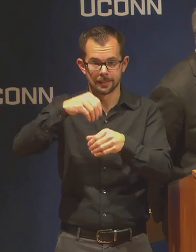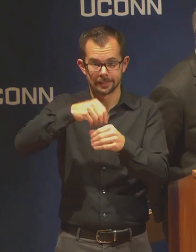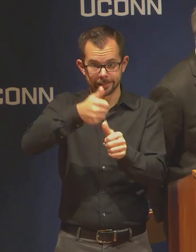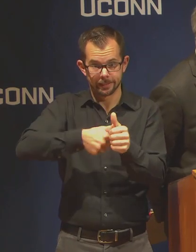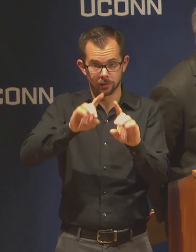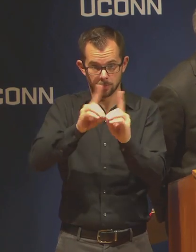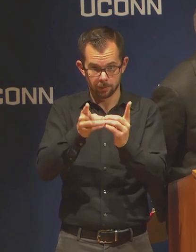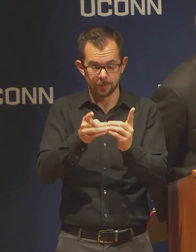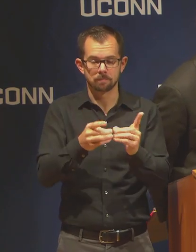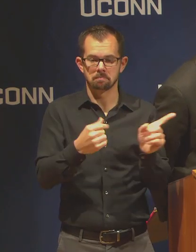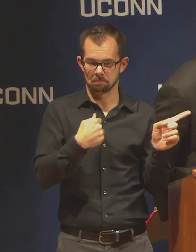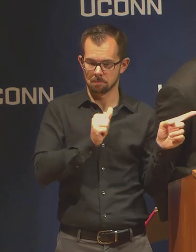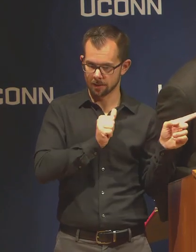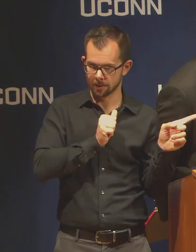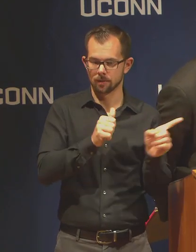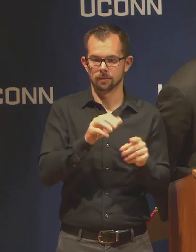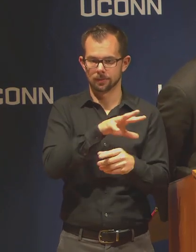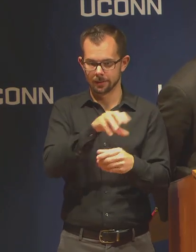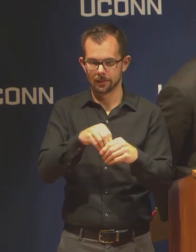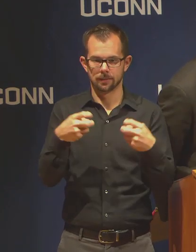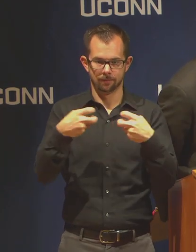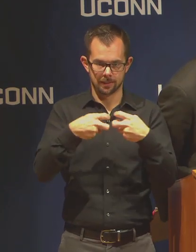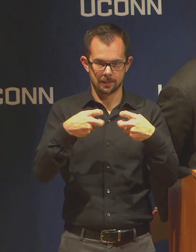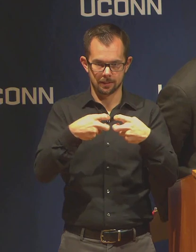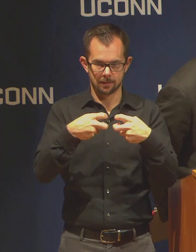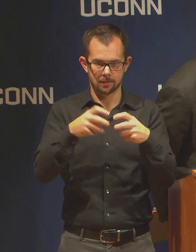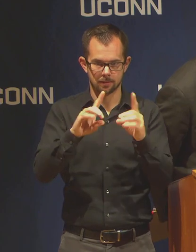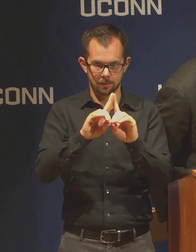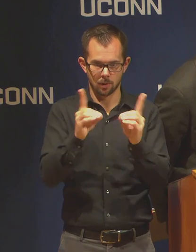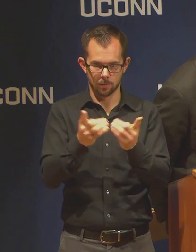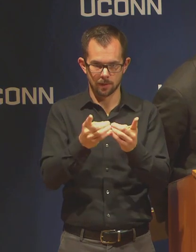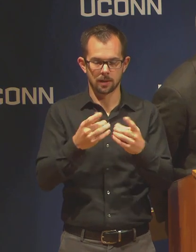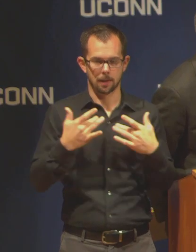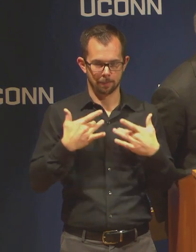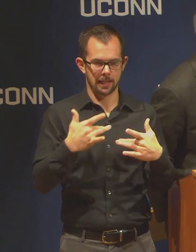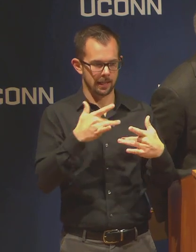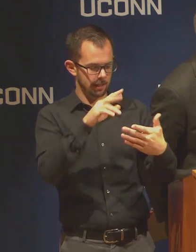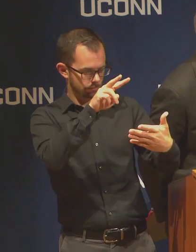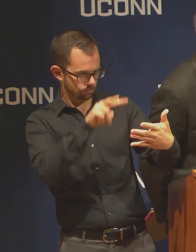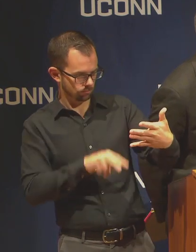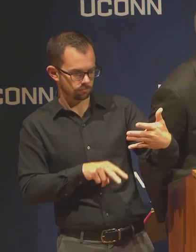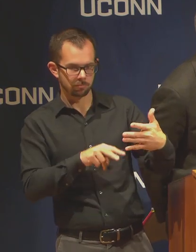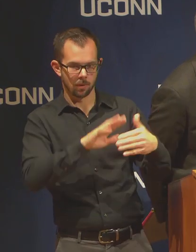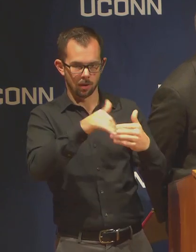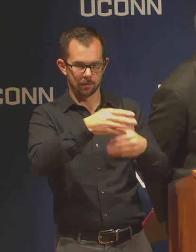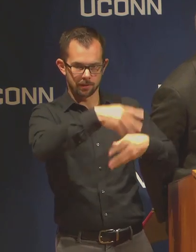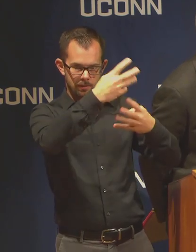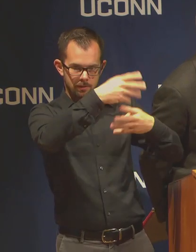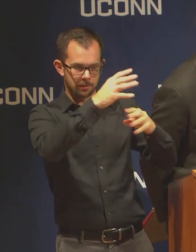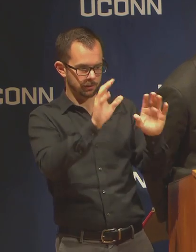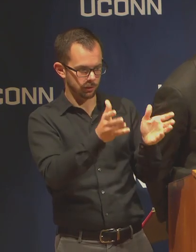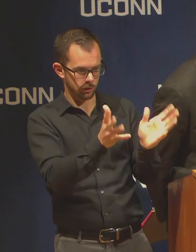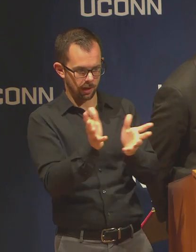I listen in on the chat that's going on. There are tech savvy faculty